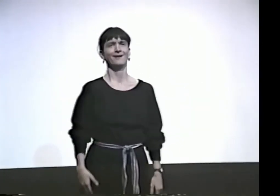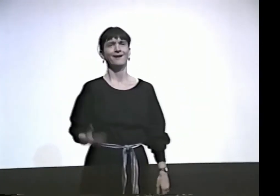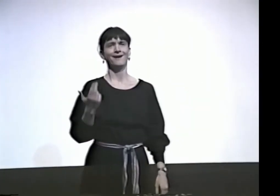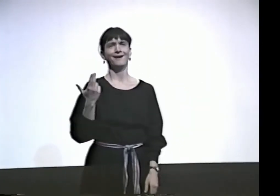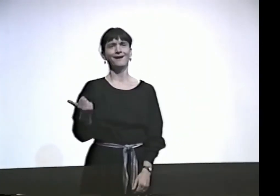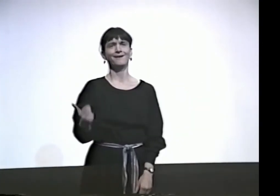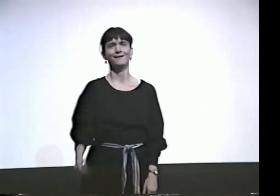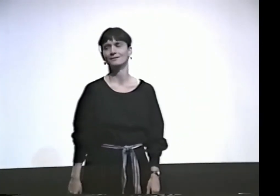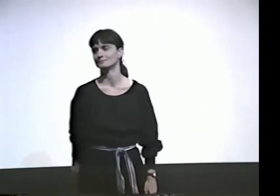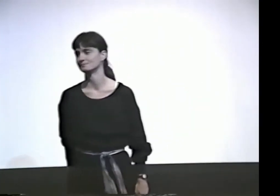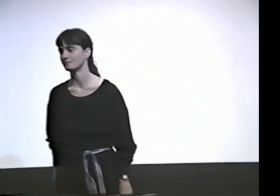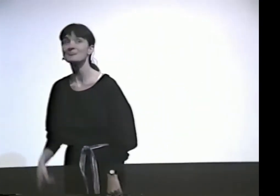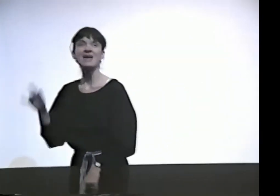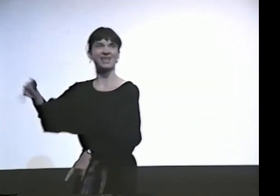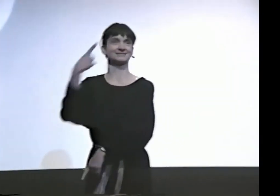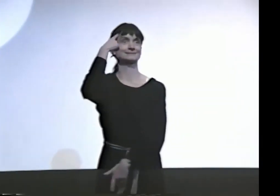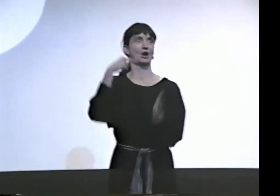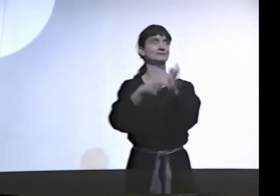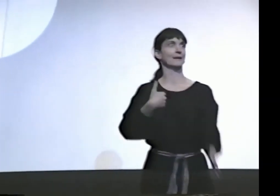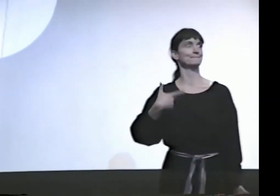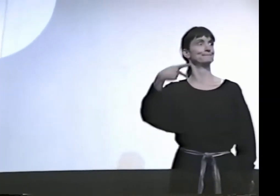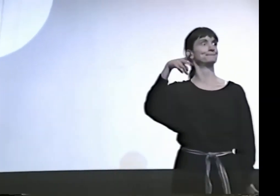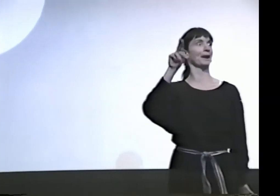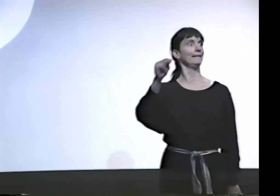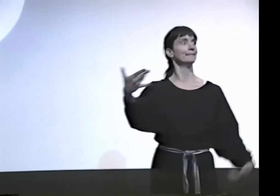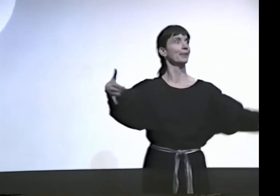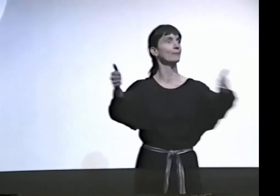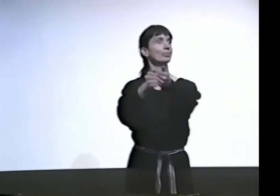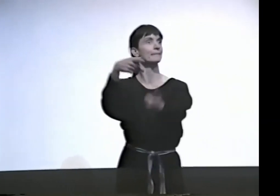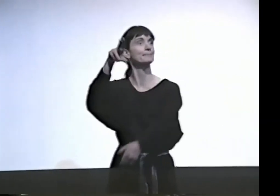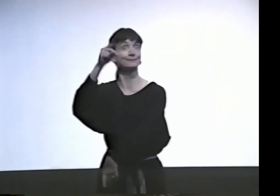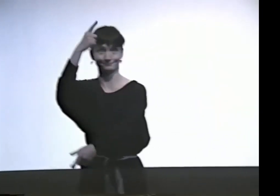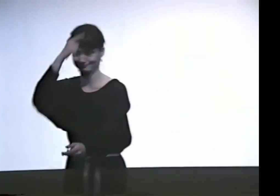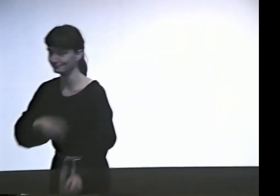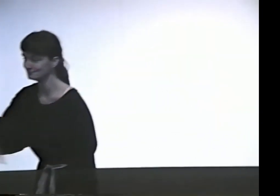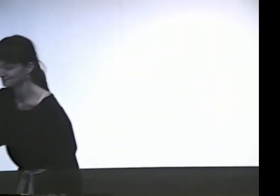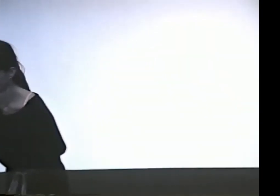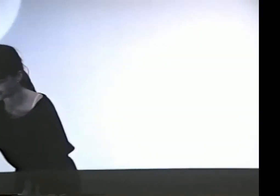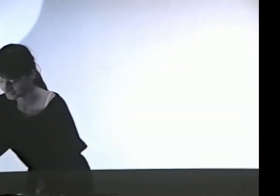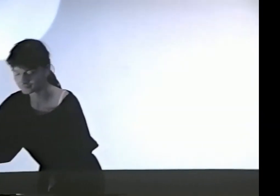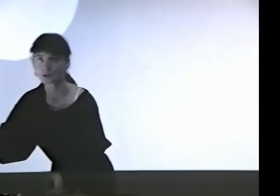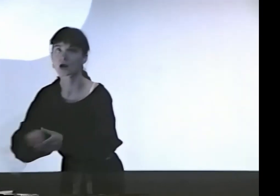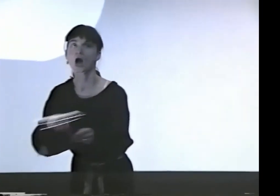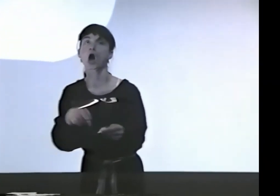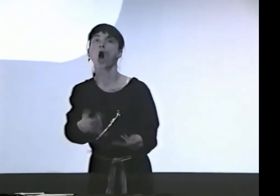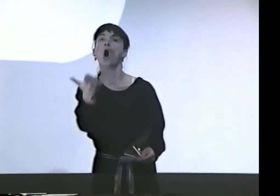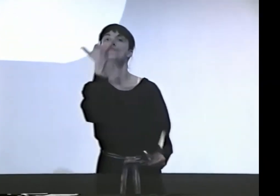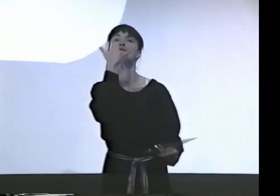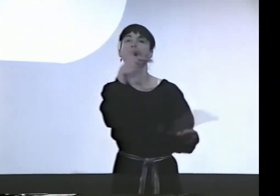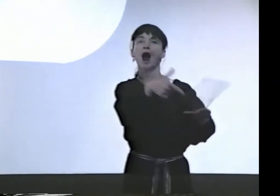HA HA HA HA! THAT'S THE PUN FOR YOU. THAT'S ME WITH THE PUNS.